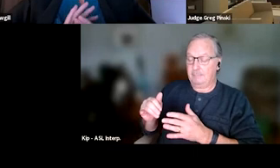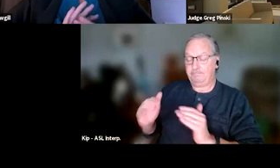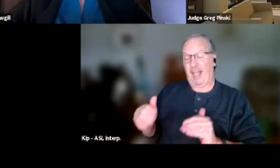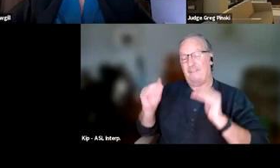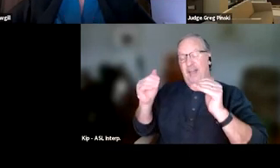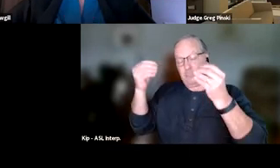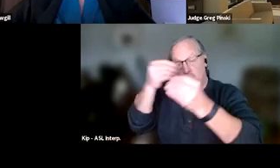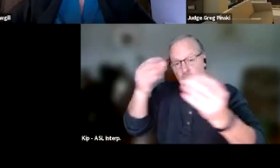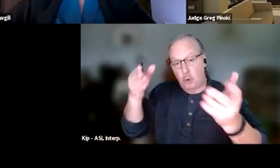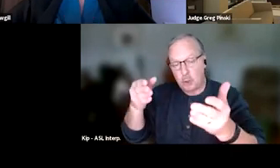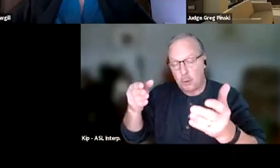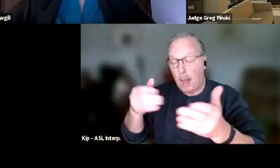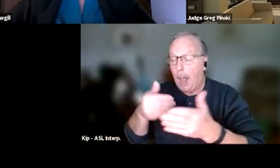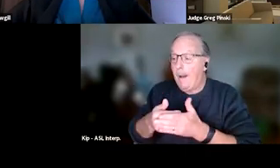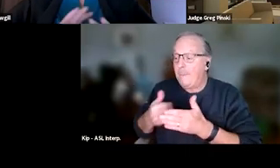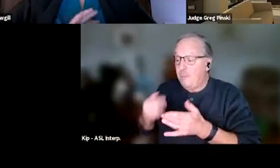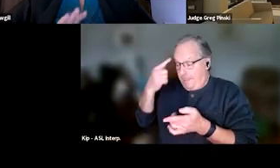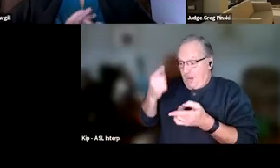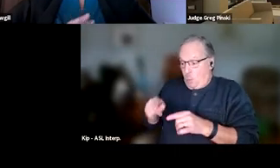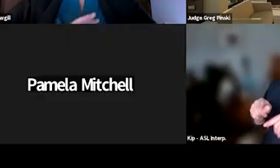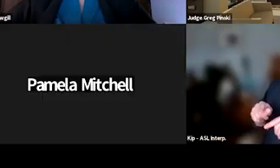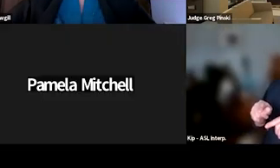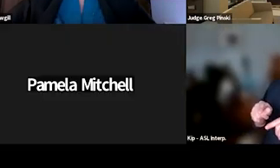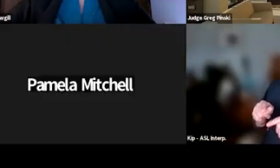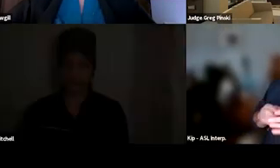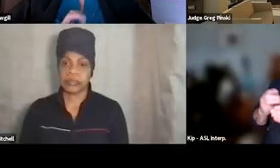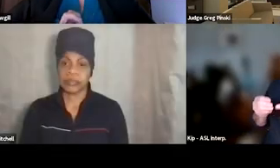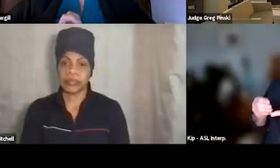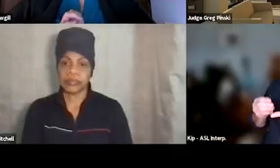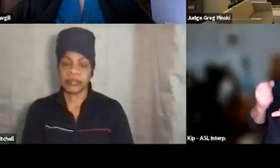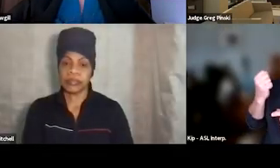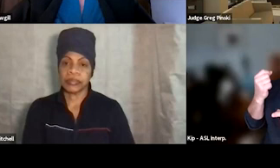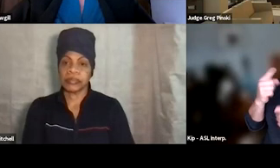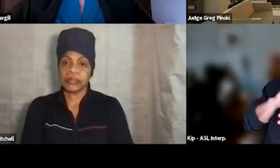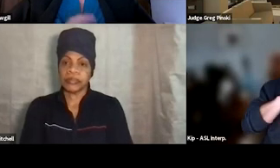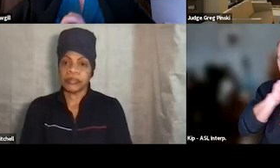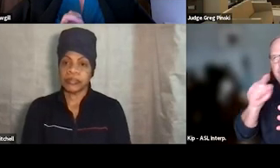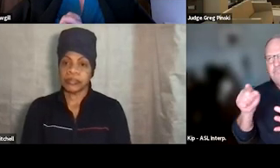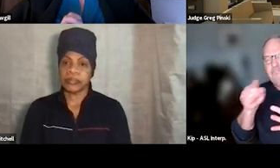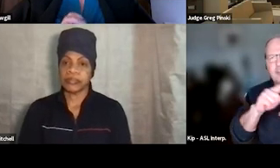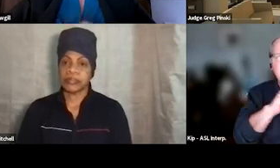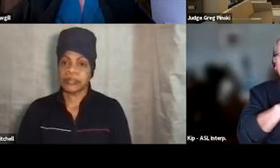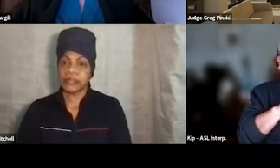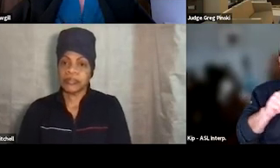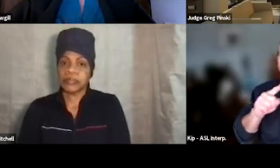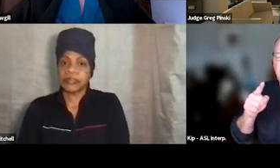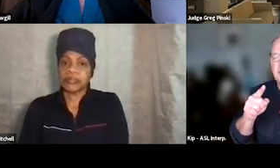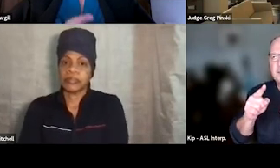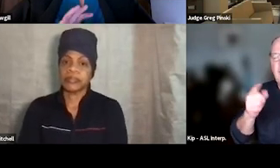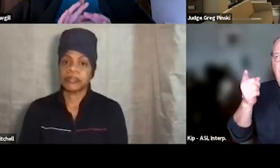prior to them agreeing to the program, they understand the range of possible things that can happen when they are unsuccessful in completing the program